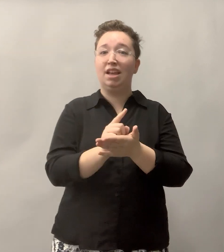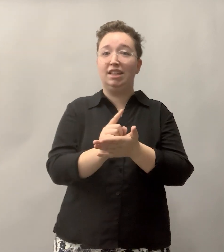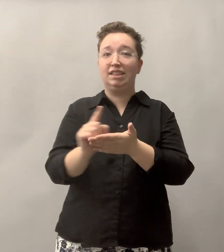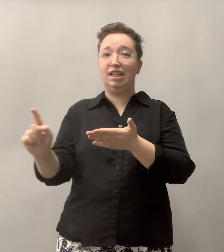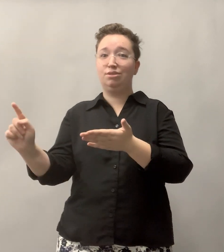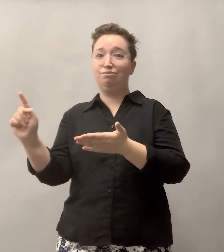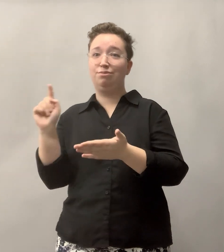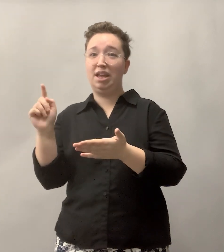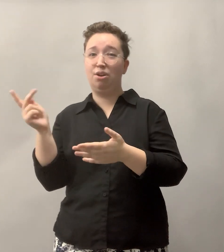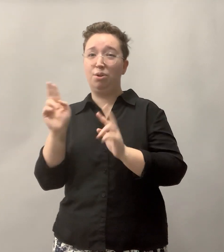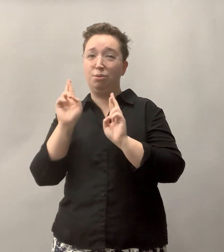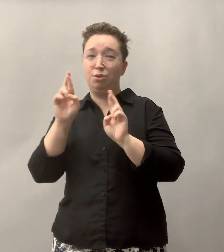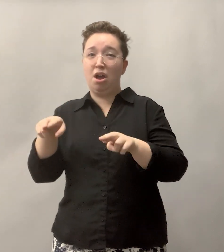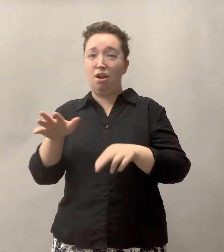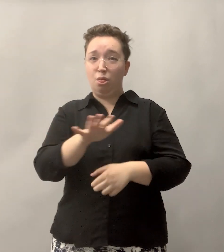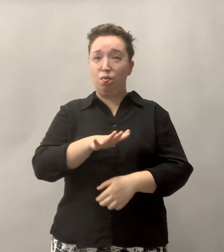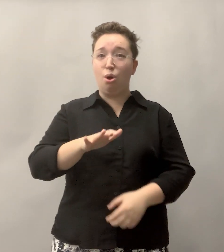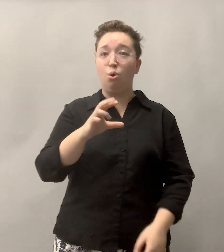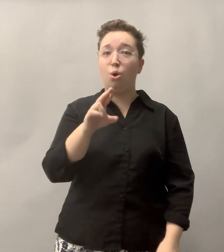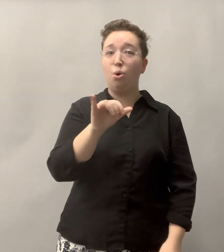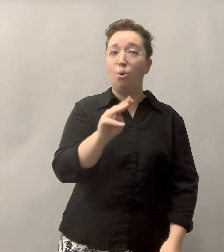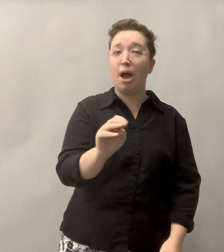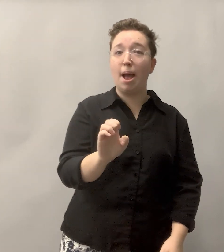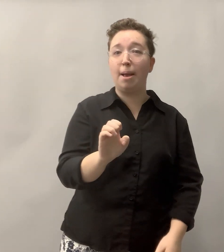Last week alone, we responded to local crime,